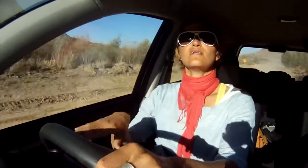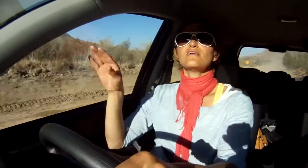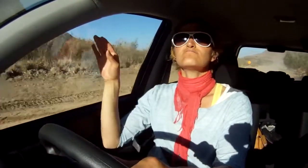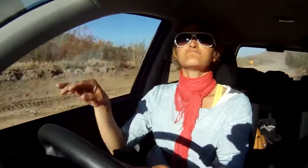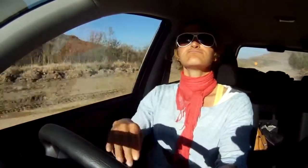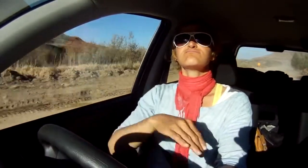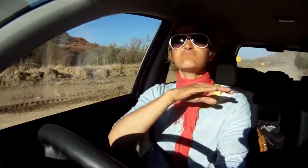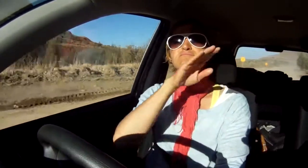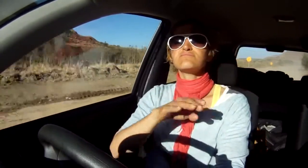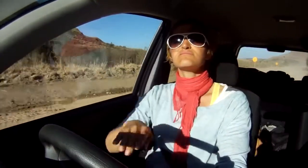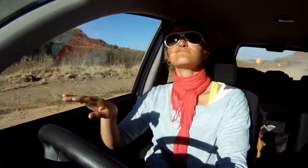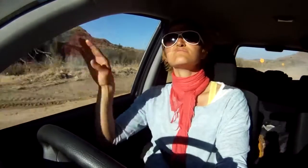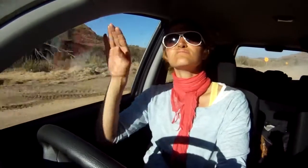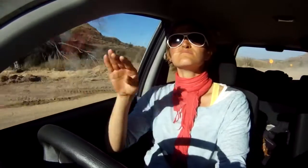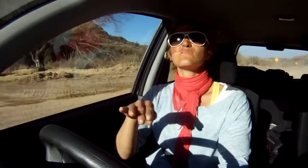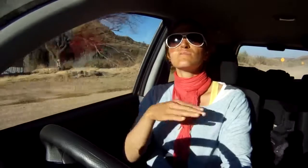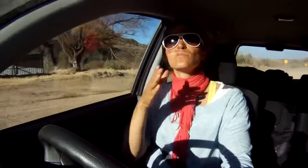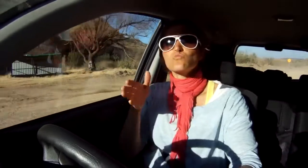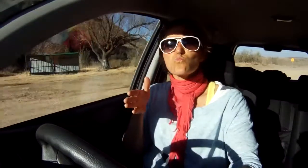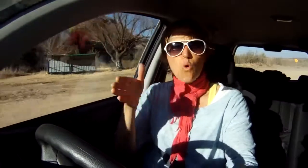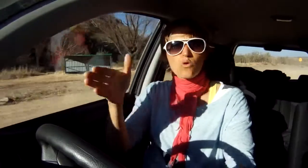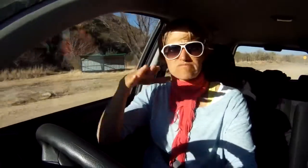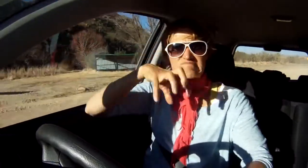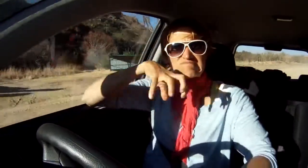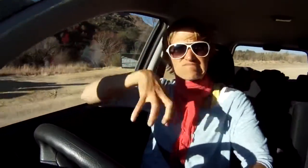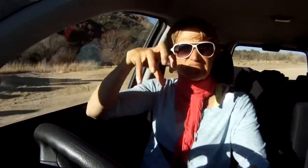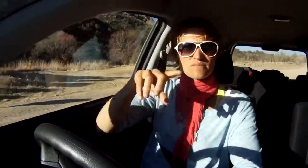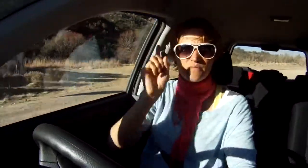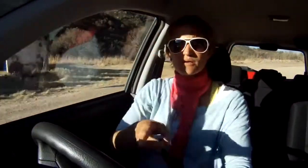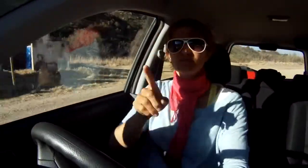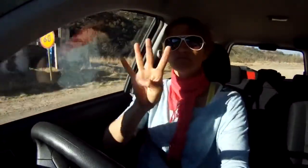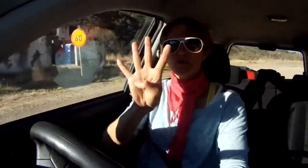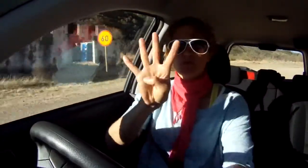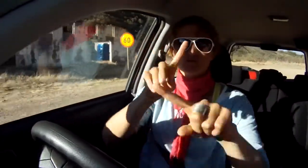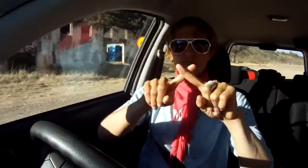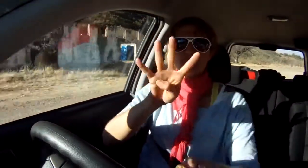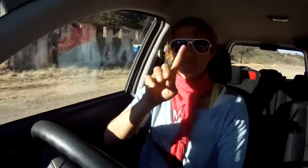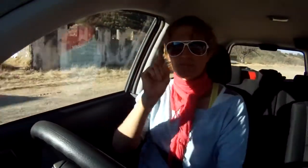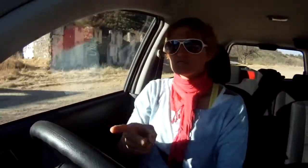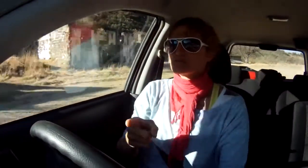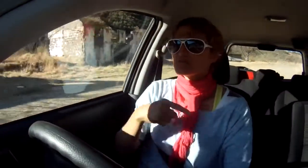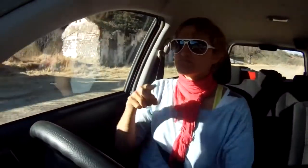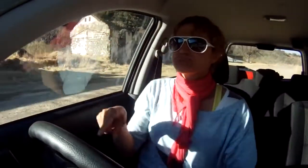Wow, a long drive on a very winding rocky road that requires 4x4 vehicles.